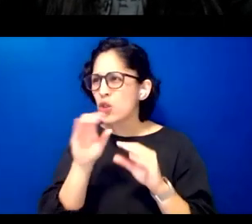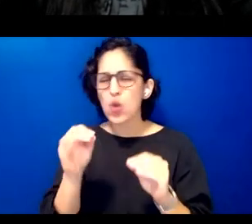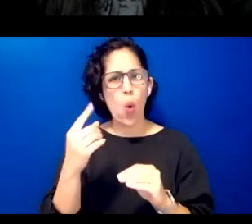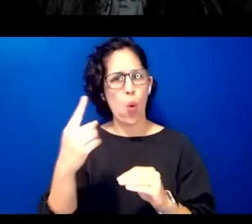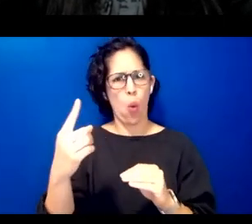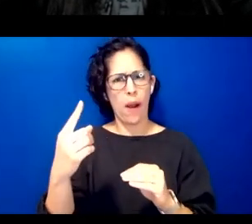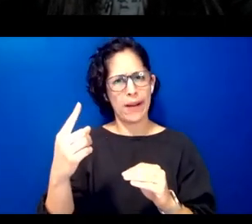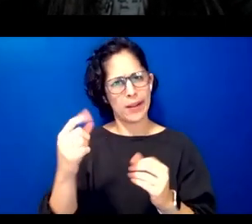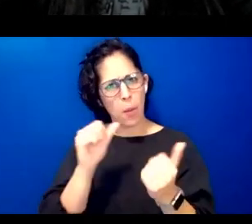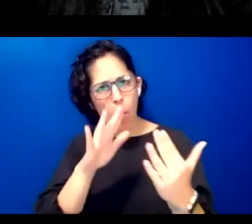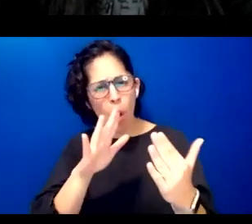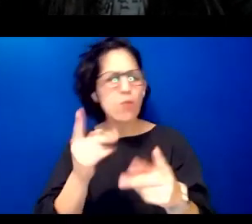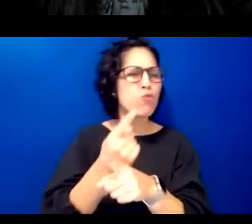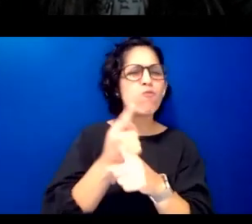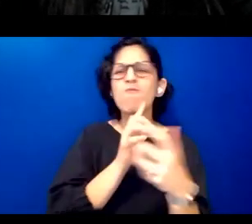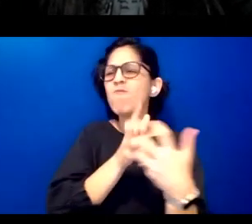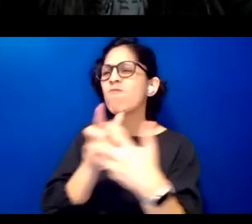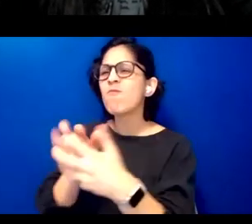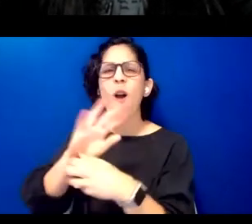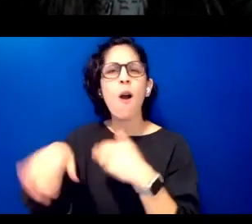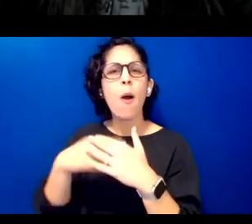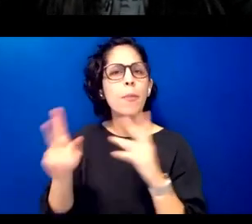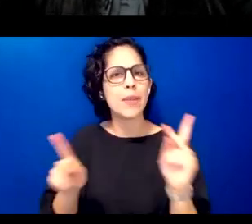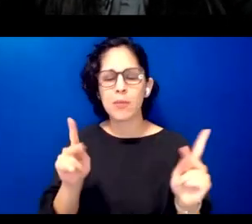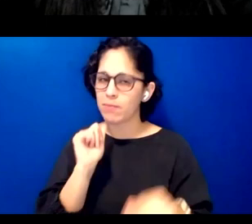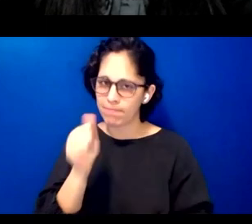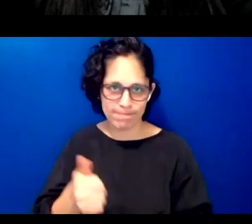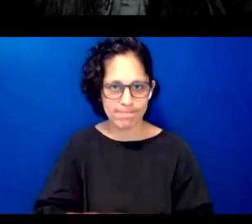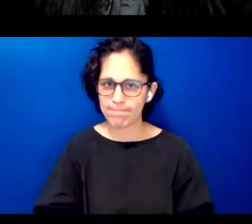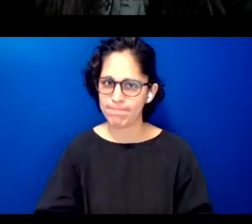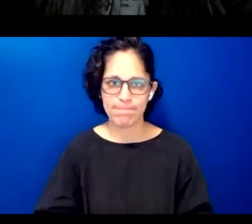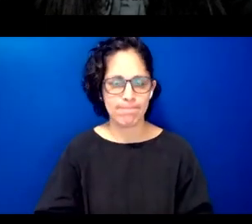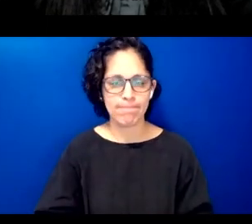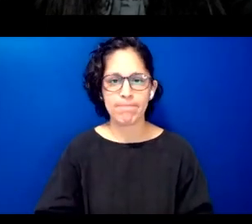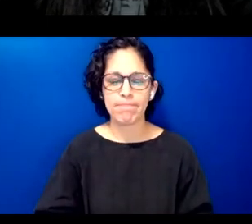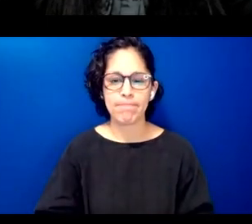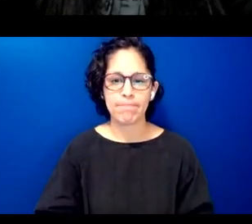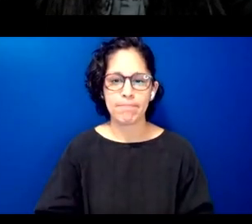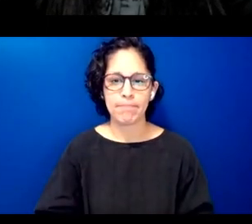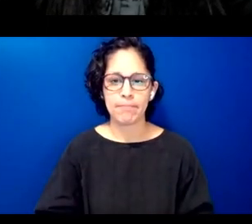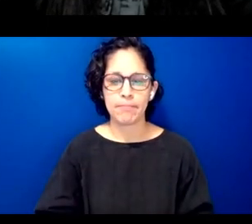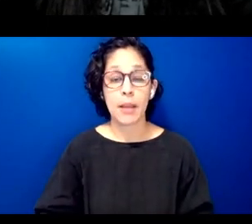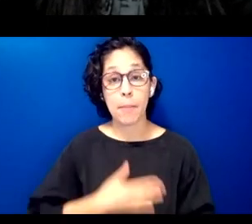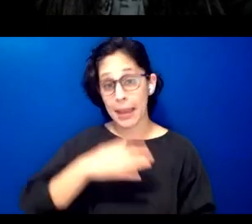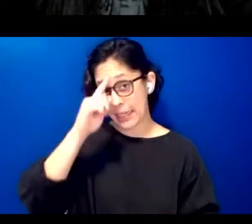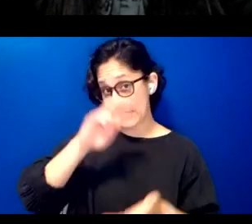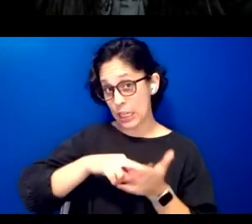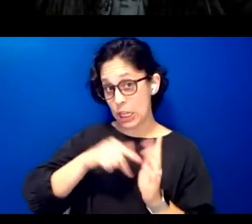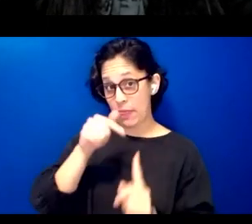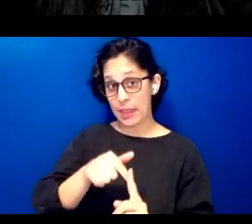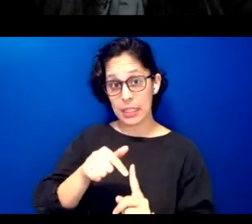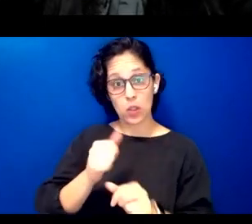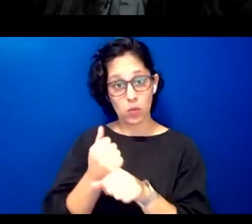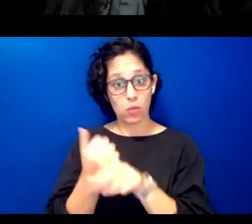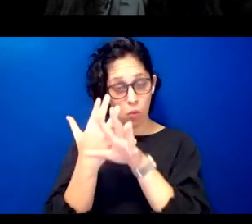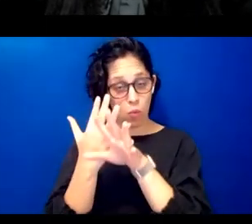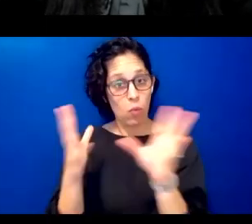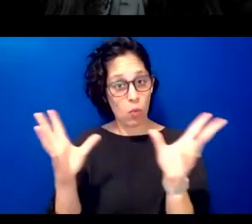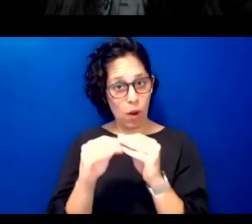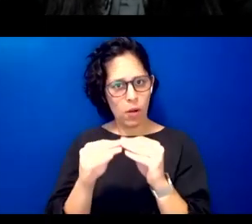all it is my intention that this webinar allows us to be honest about our relation with an